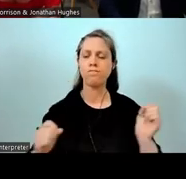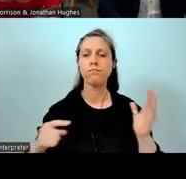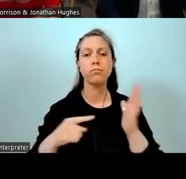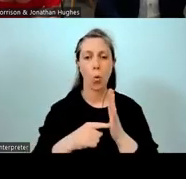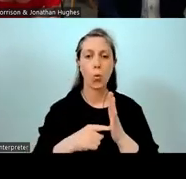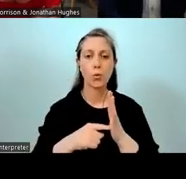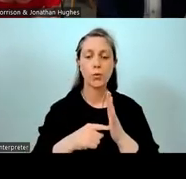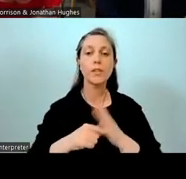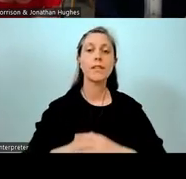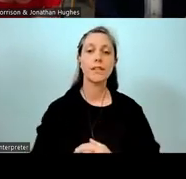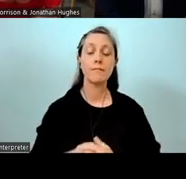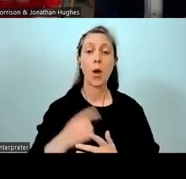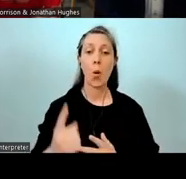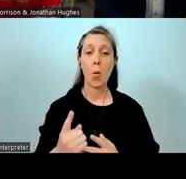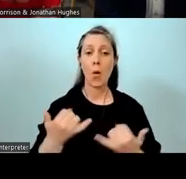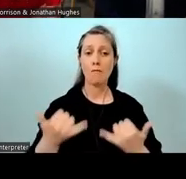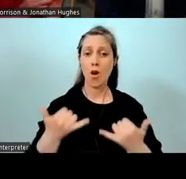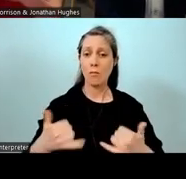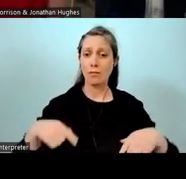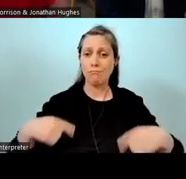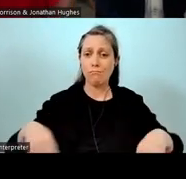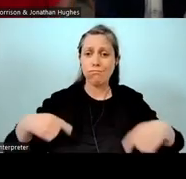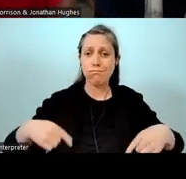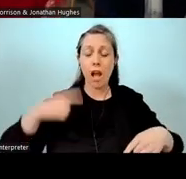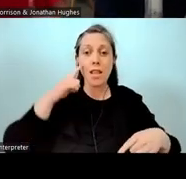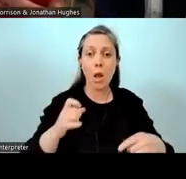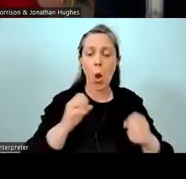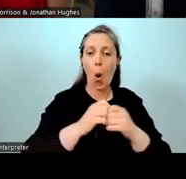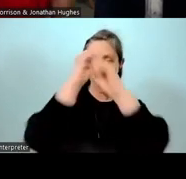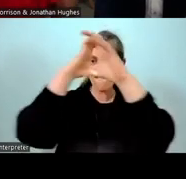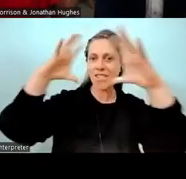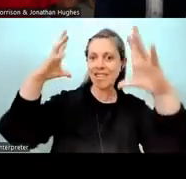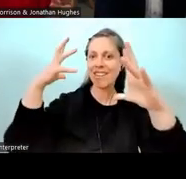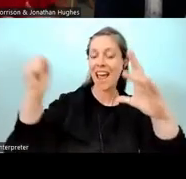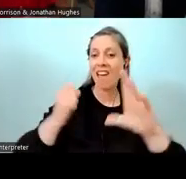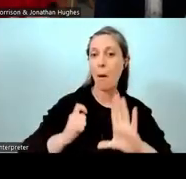and one of those nervous moments you have where you go, "We've got the vision, build it and they will come,"